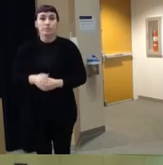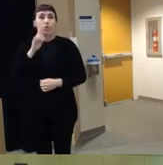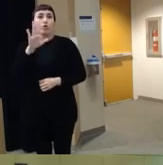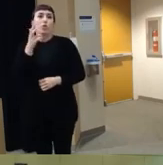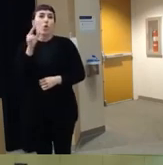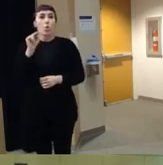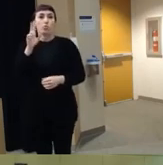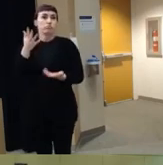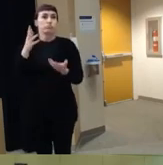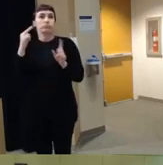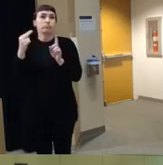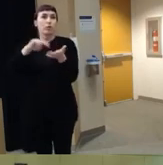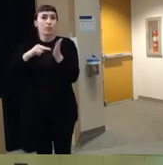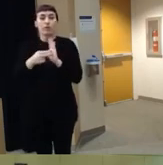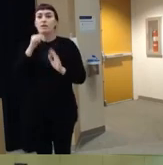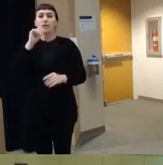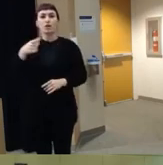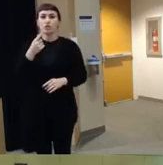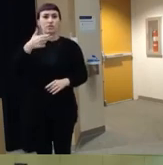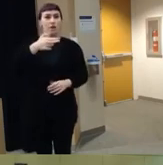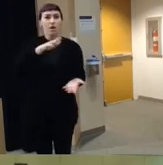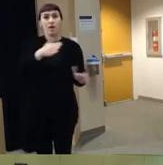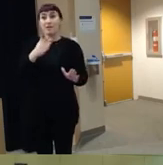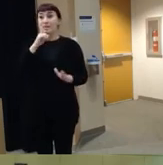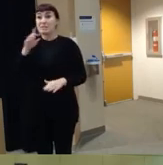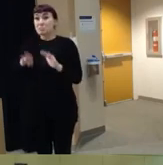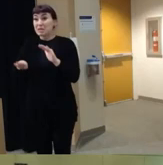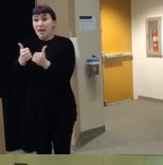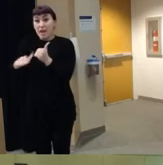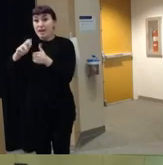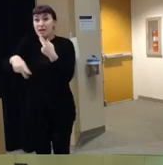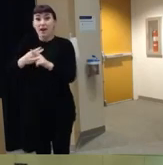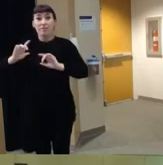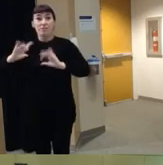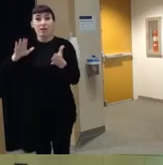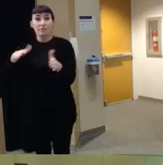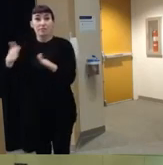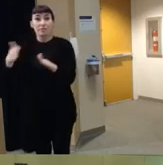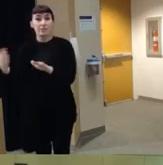purposes um it's not just firearm fatalities it's basically any kind of violent death um in the US